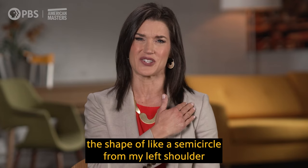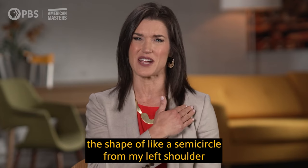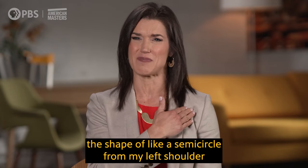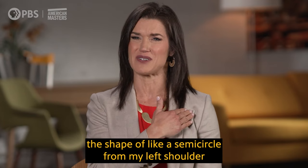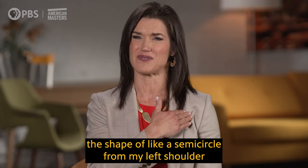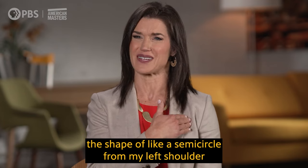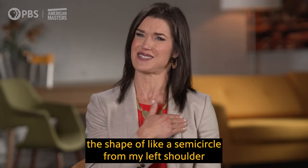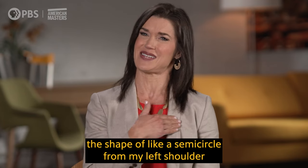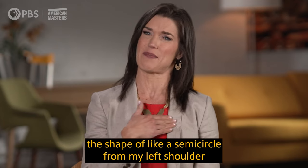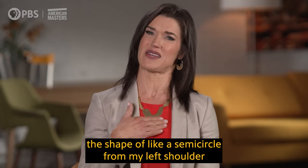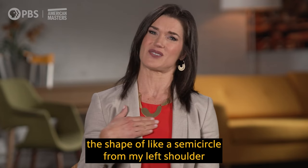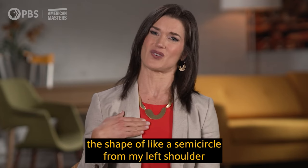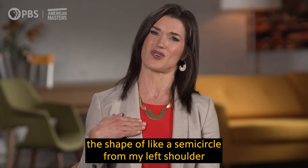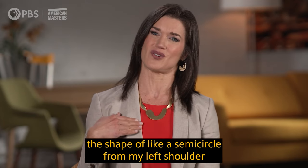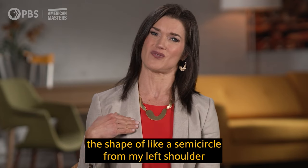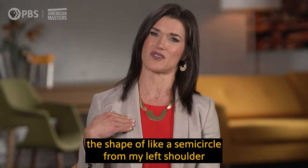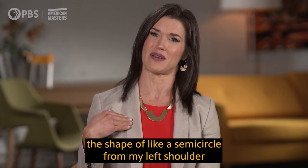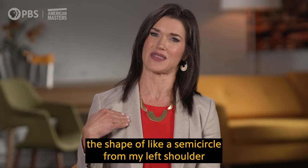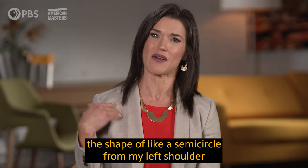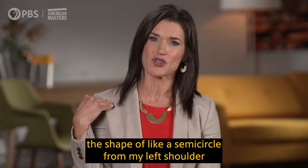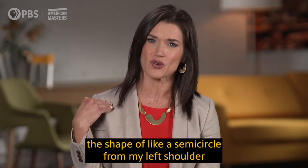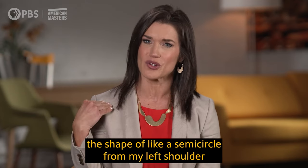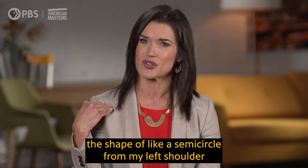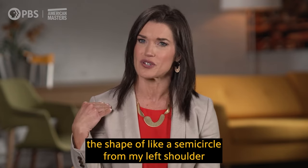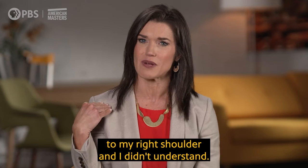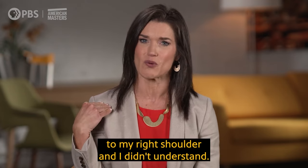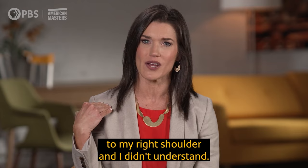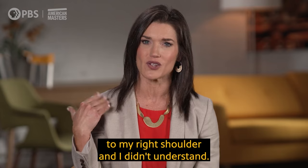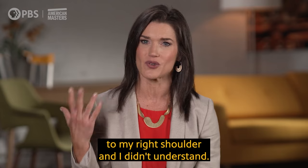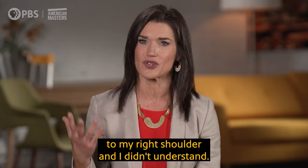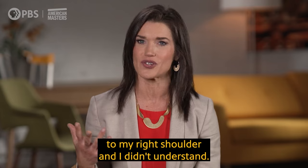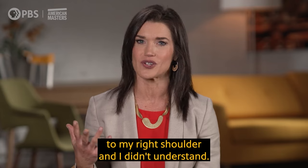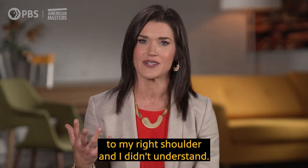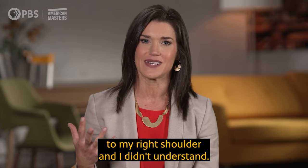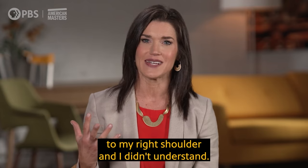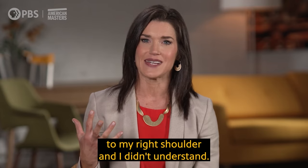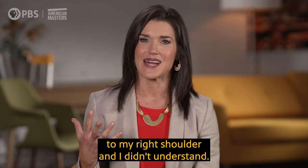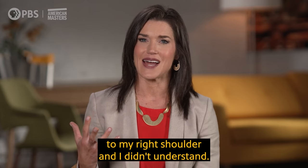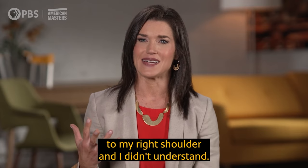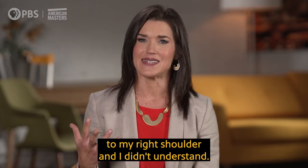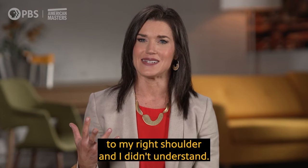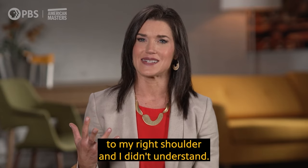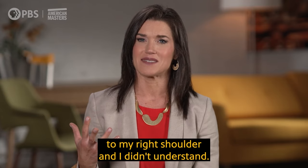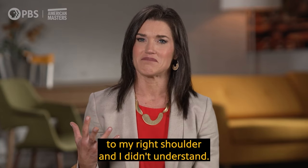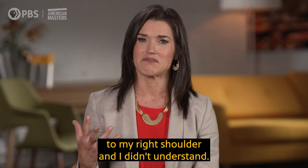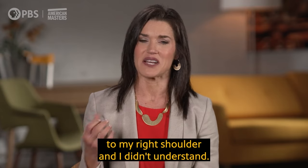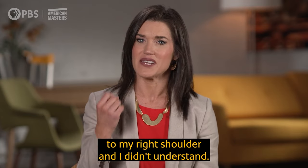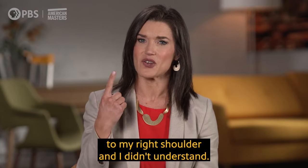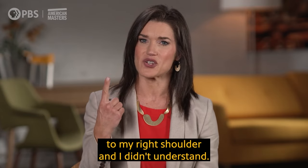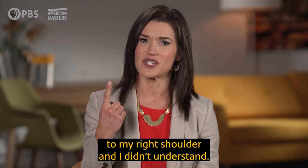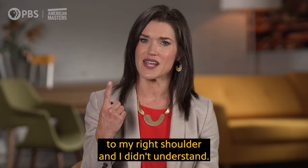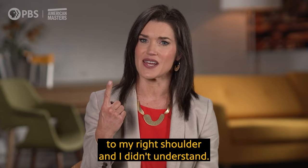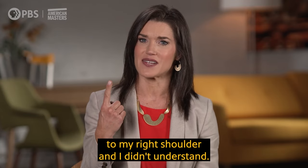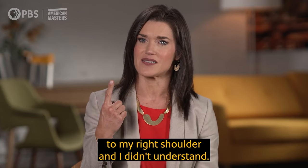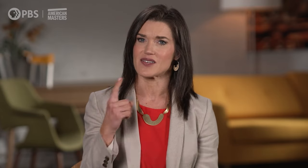the shape of like a semicircle from my left shoulder to my right shoulder and I didn't understand.